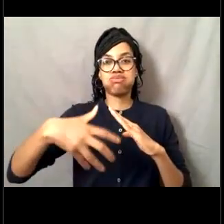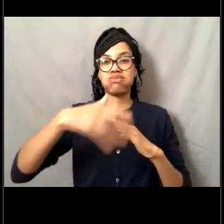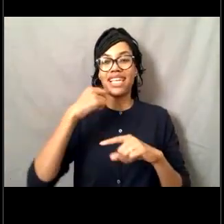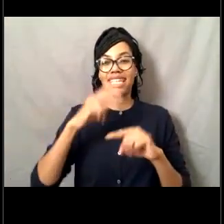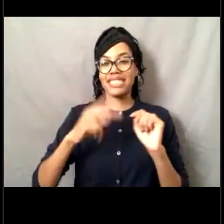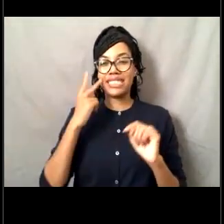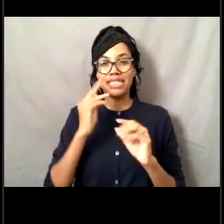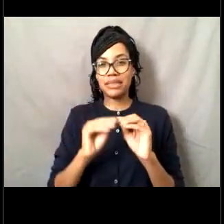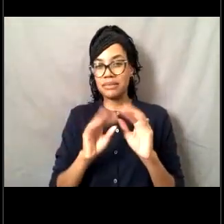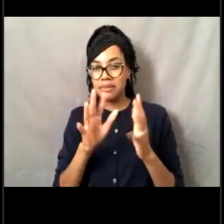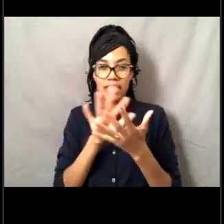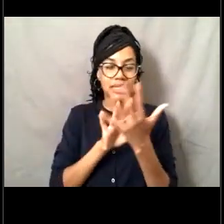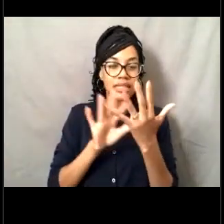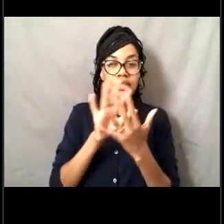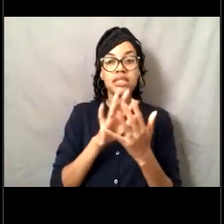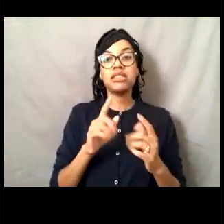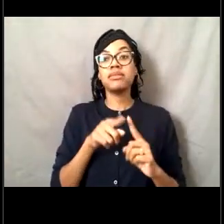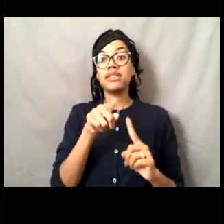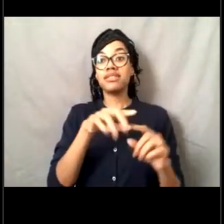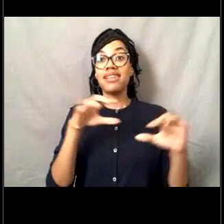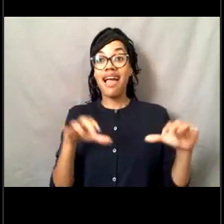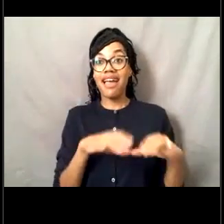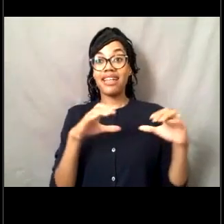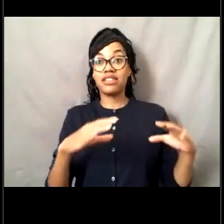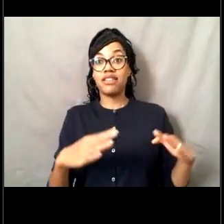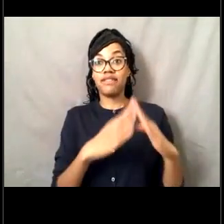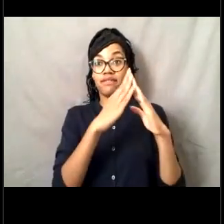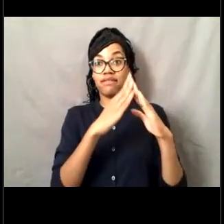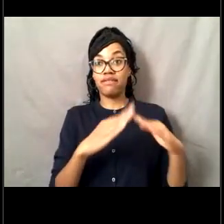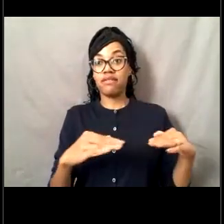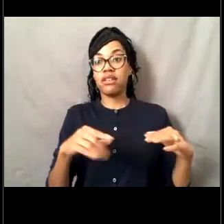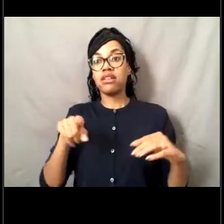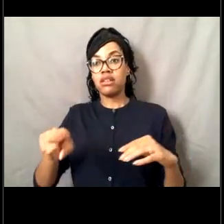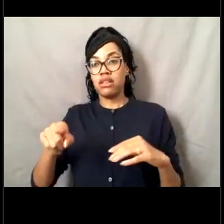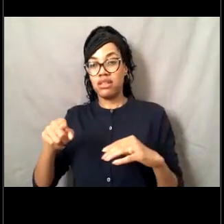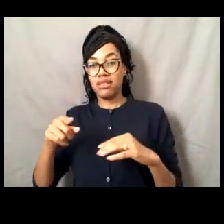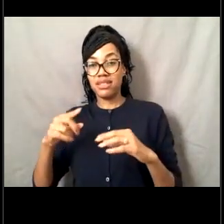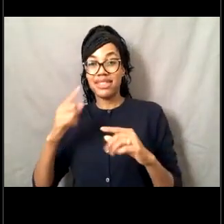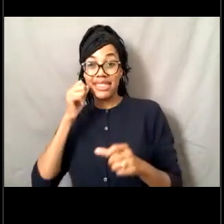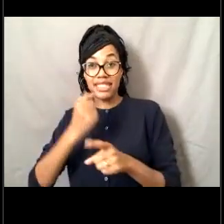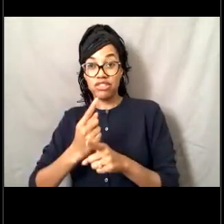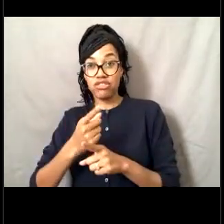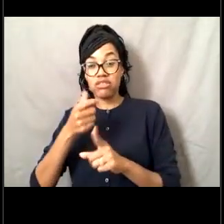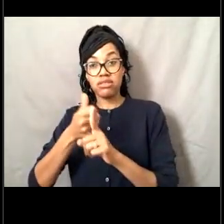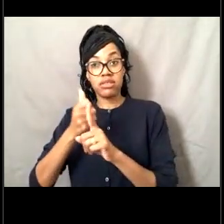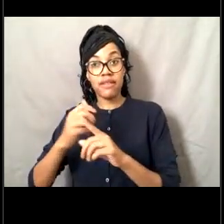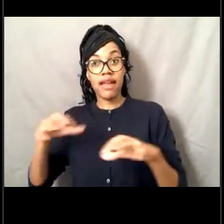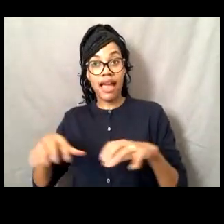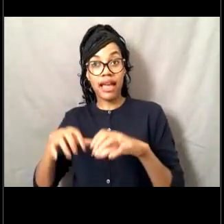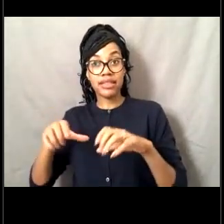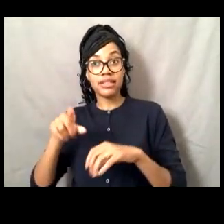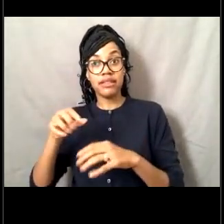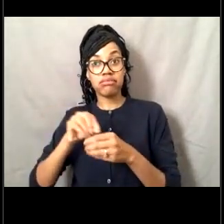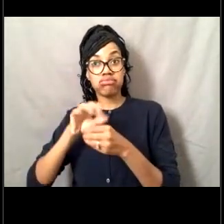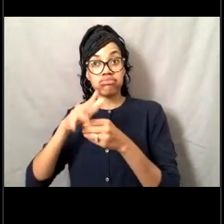is Pavlof's Sister active as well or is it an extinct volcano? That I don't know.